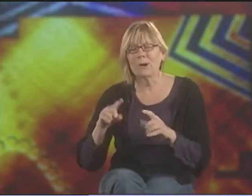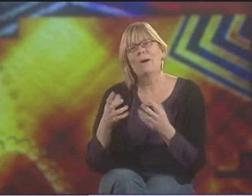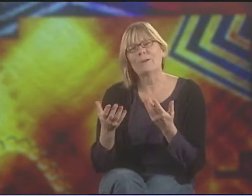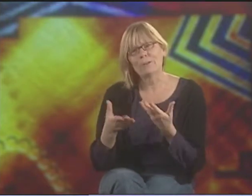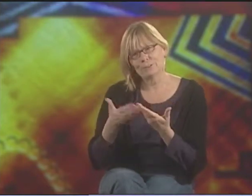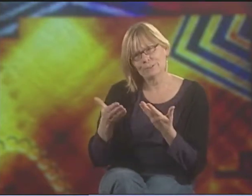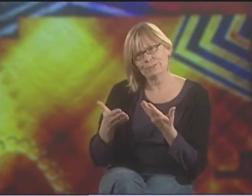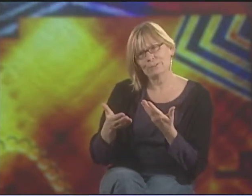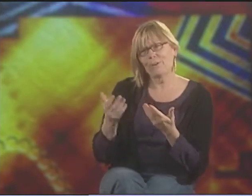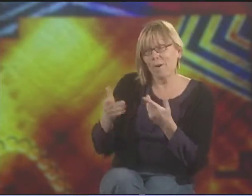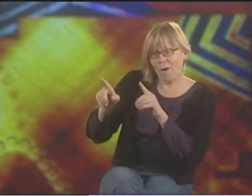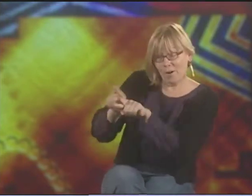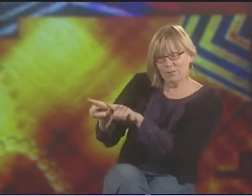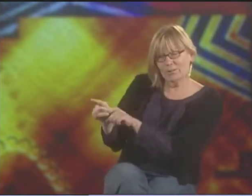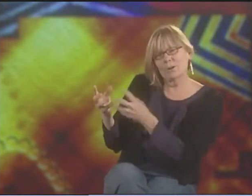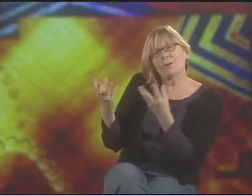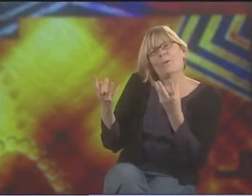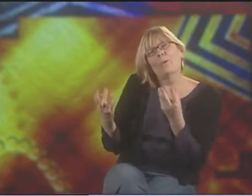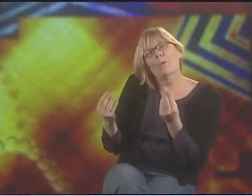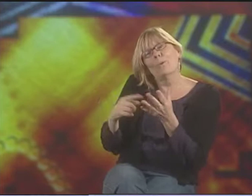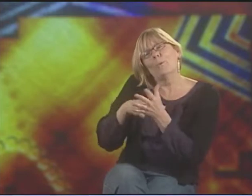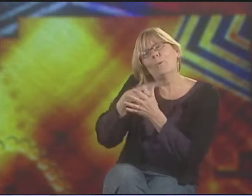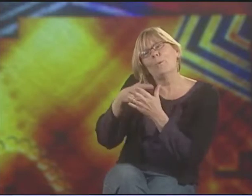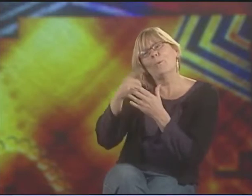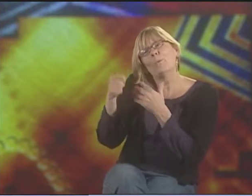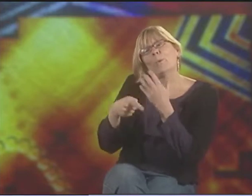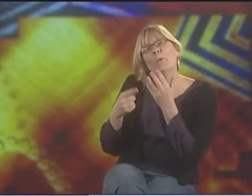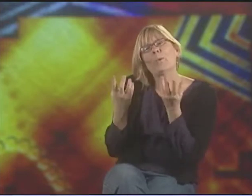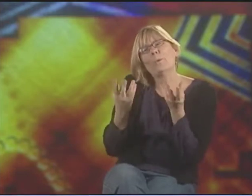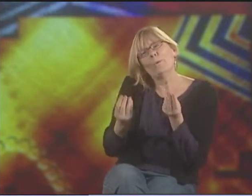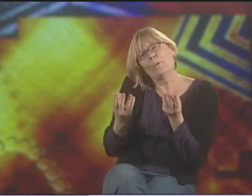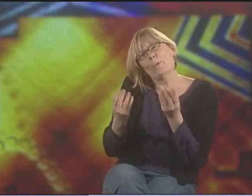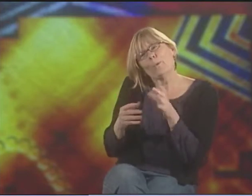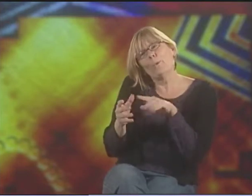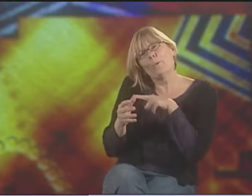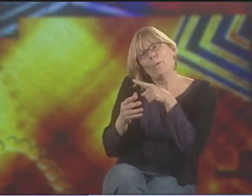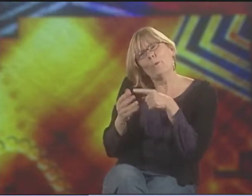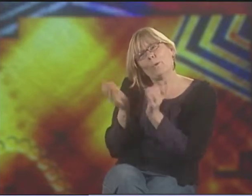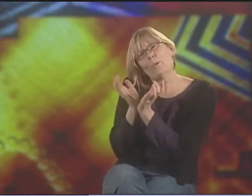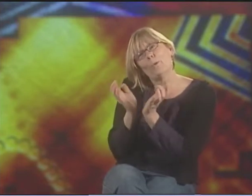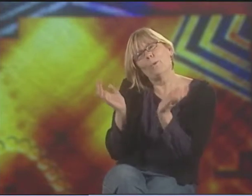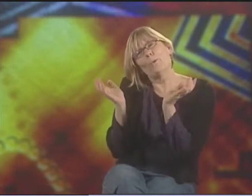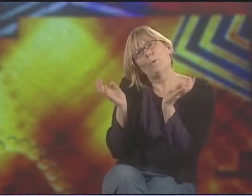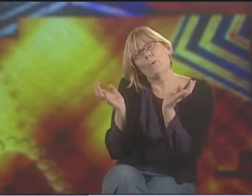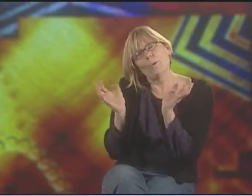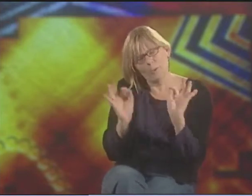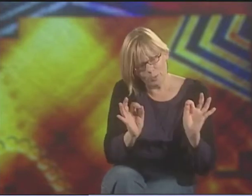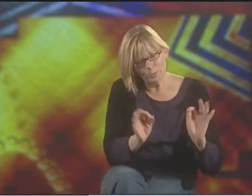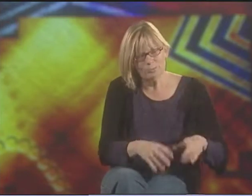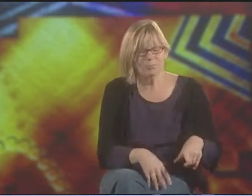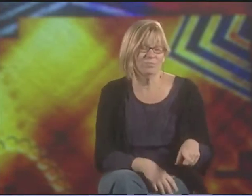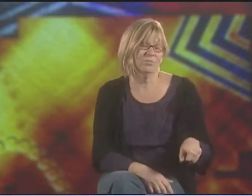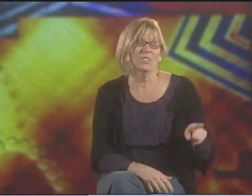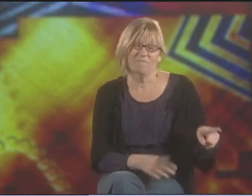AND MAKE IT LESS OBVIOUS THAT IT'S BEING SO MEAN, THAT IT'S BEING SO CRUEL. MITTS ARE SOFTER.